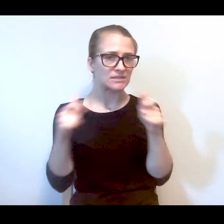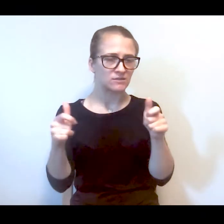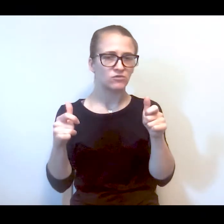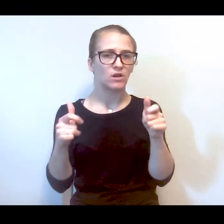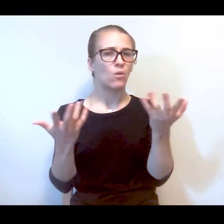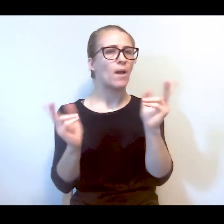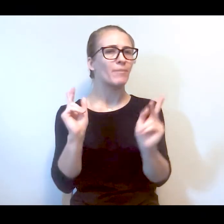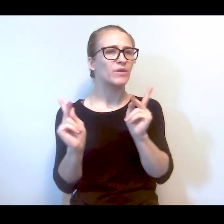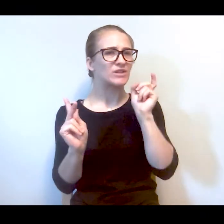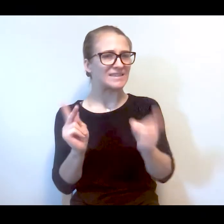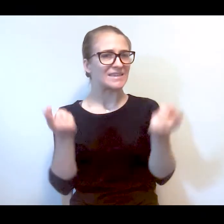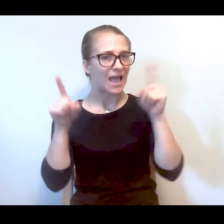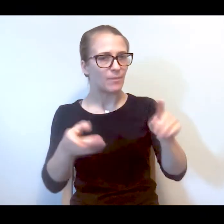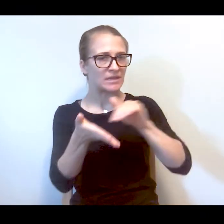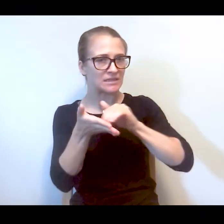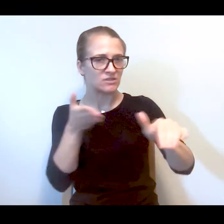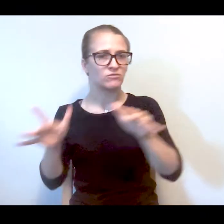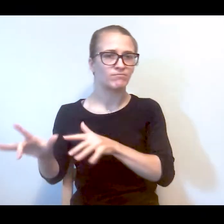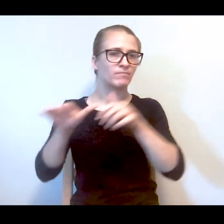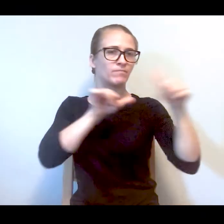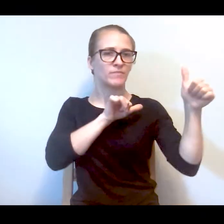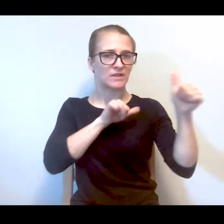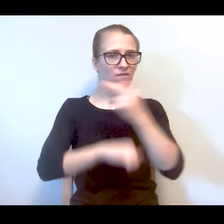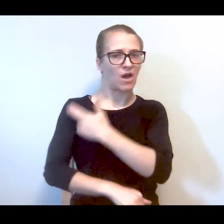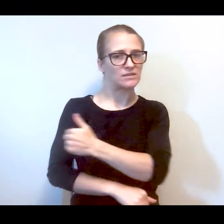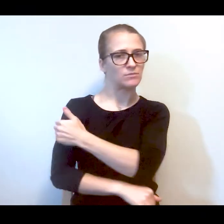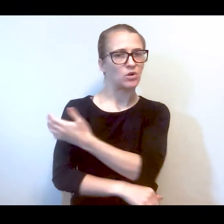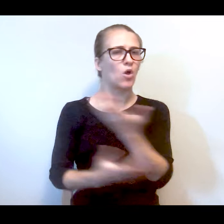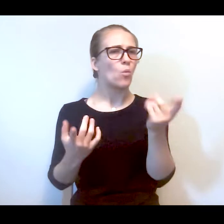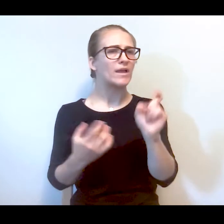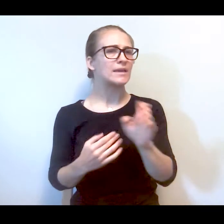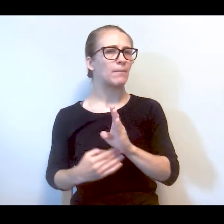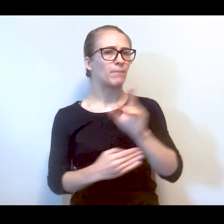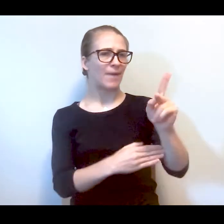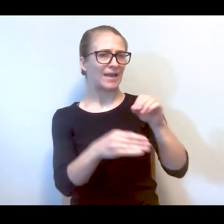what do people need when they get discharged and what do they need when they're back in their